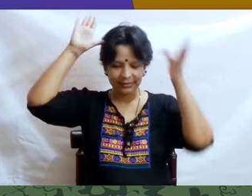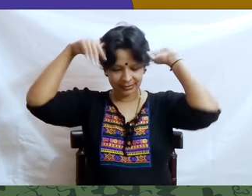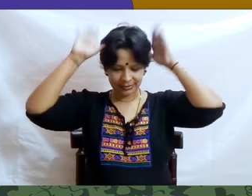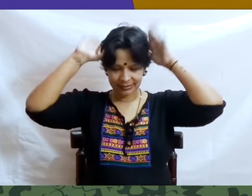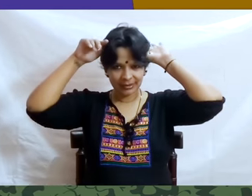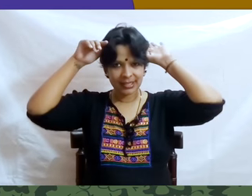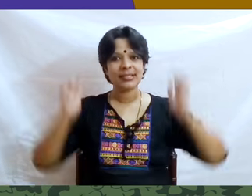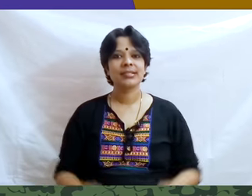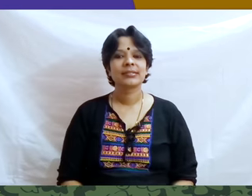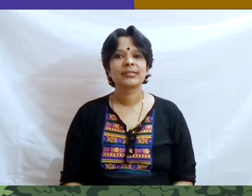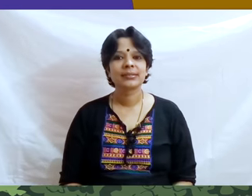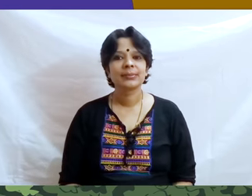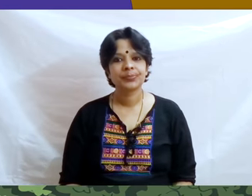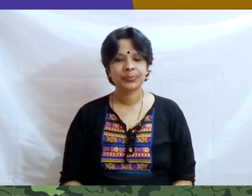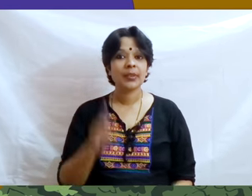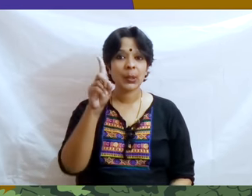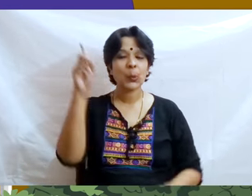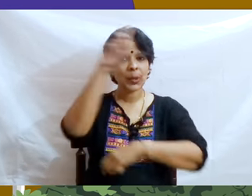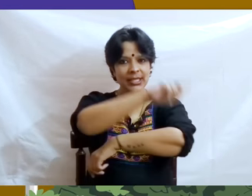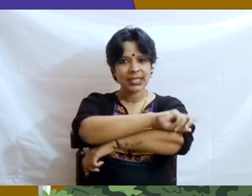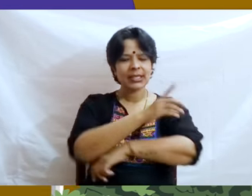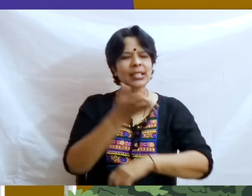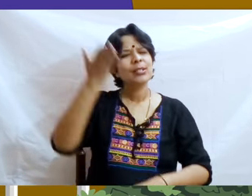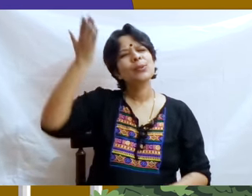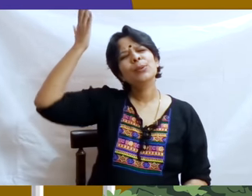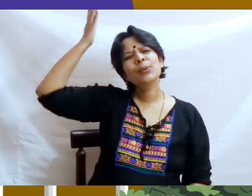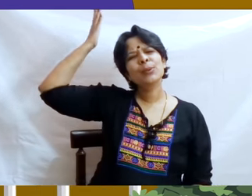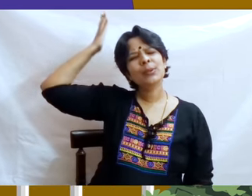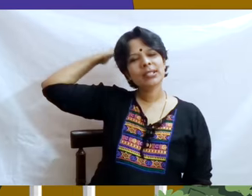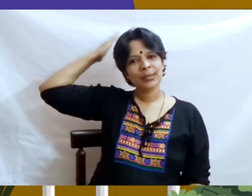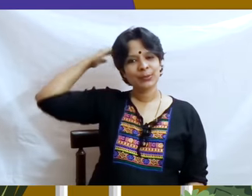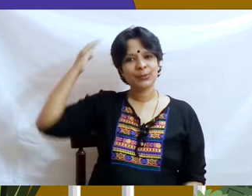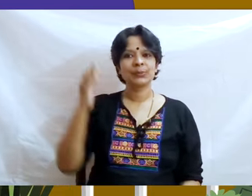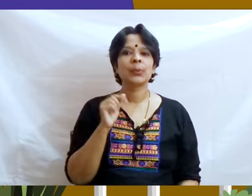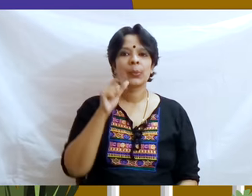One day a long time ago an old Miller and his Son were on their way to market